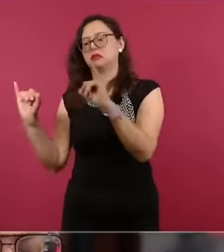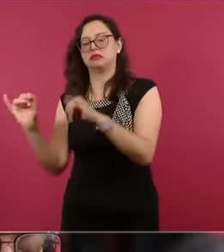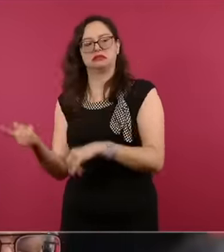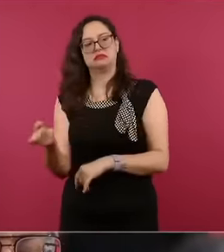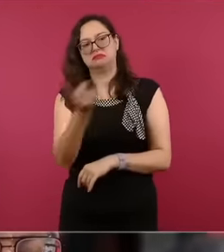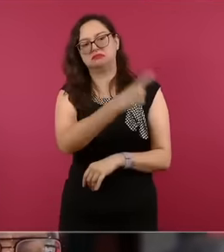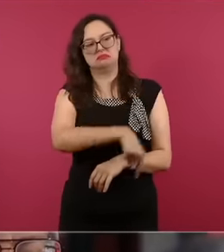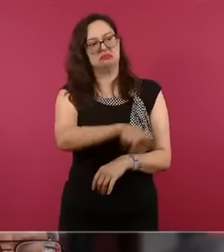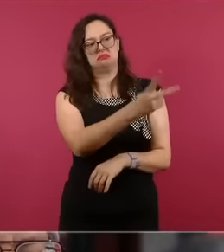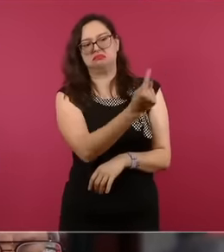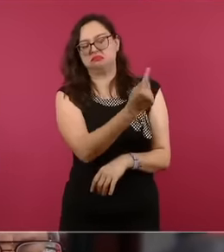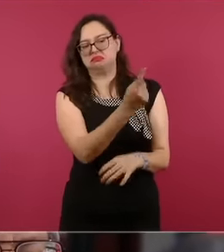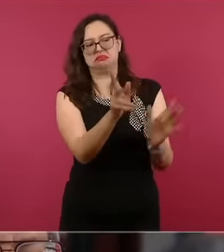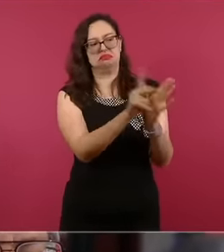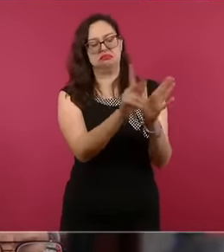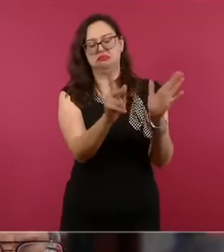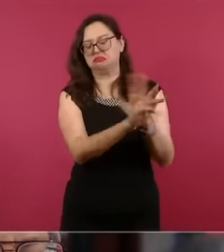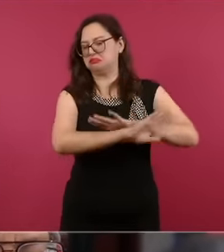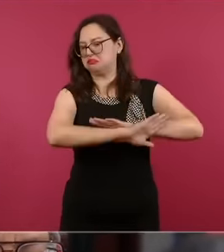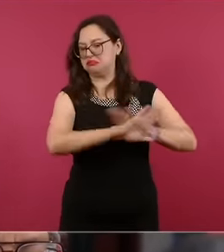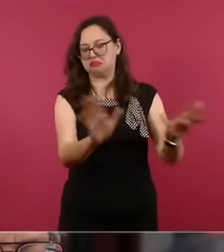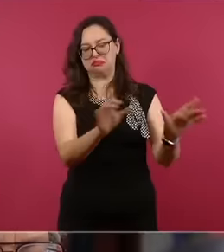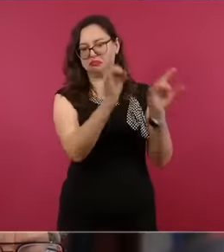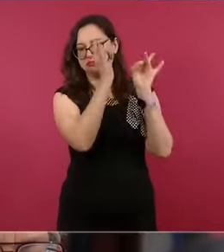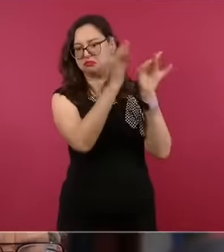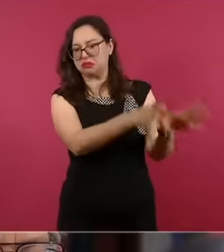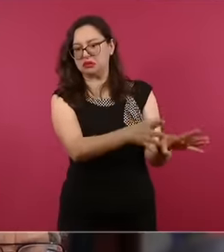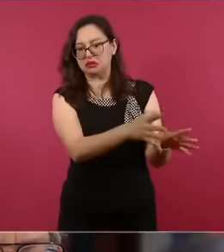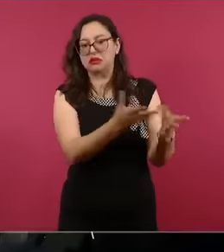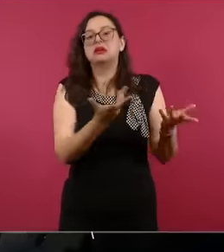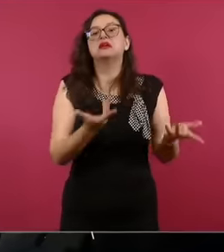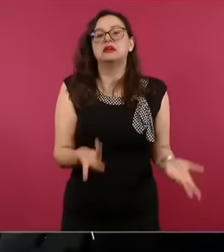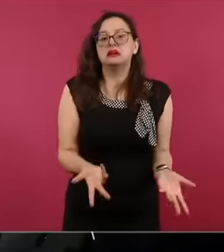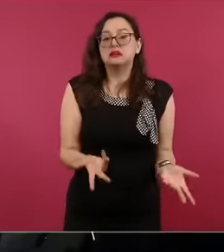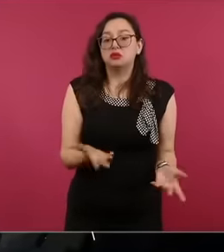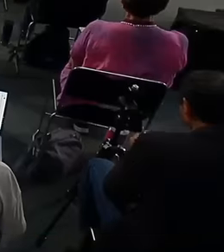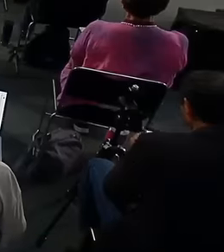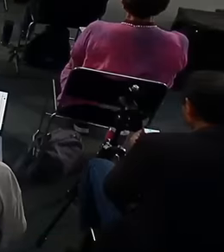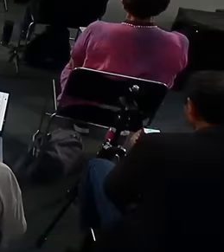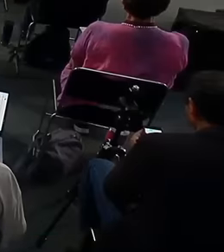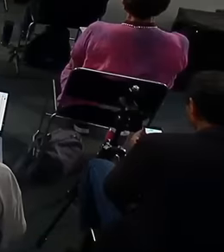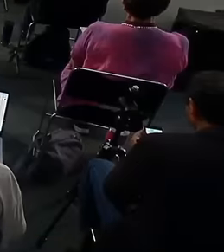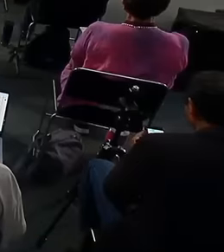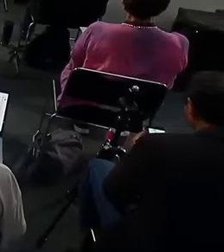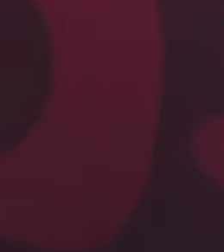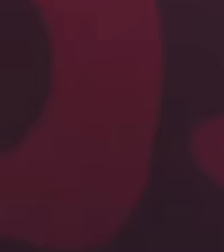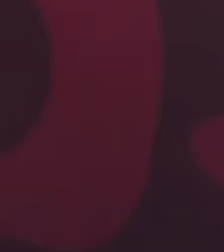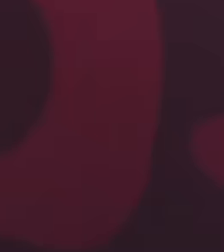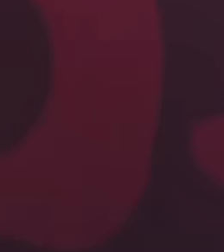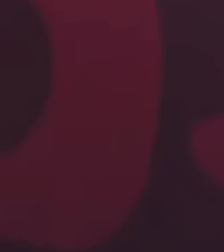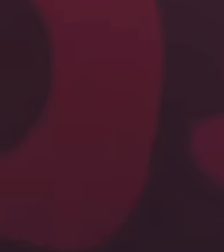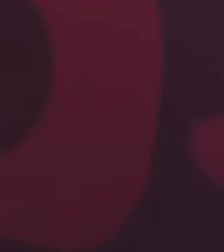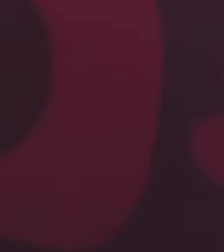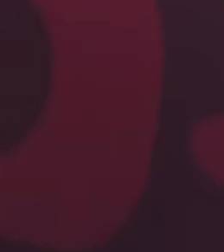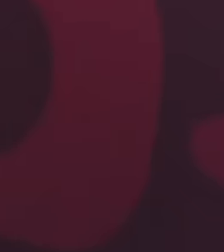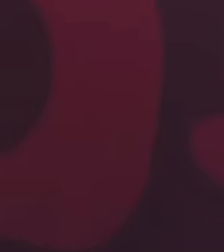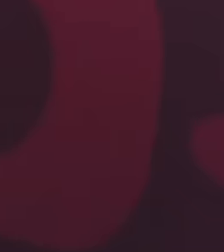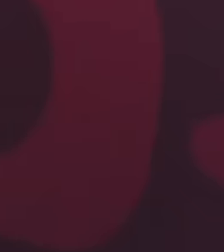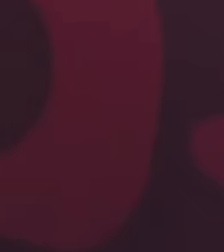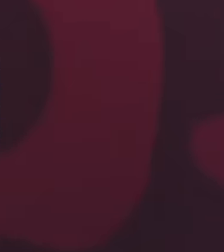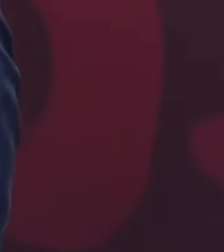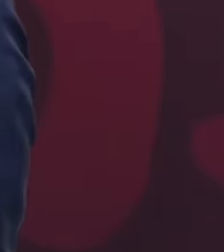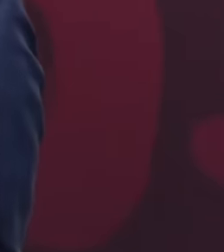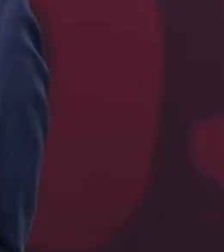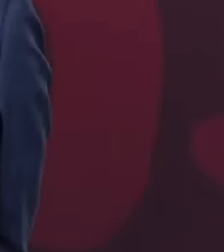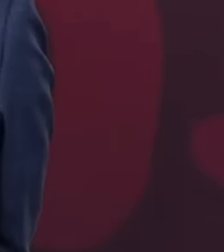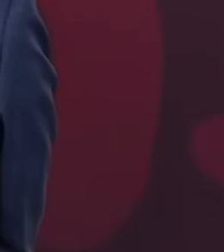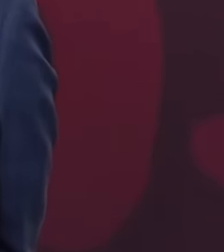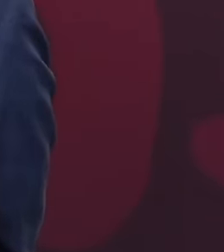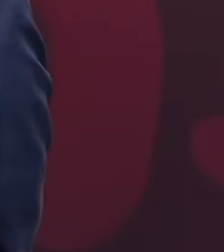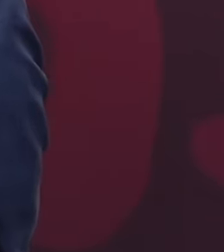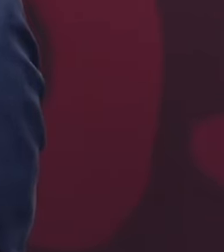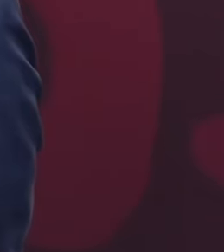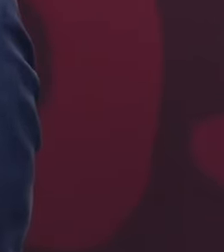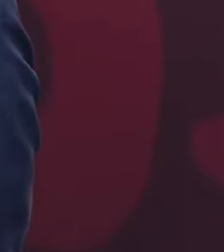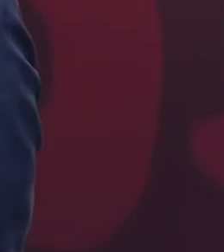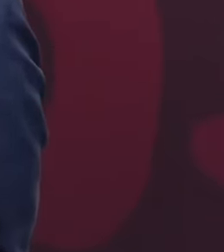would you support this initiative? Yes, yes, I agree, once it was raised here in effect